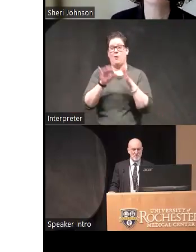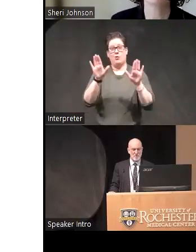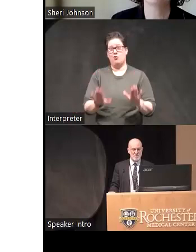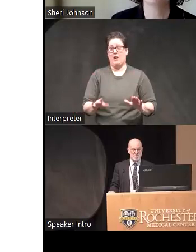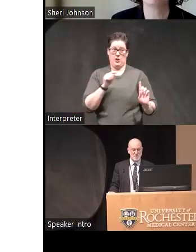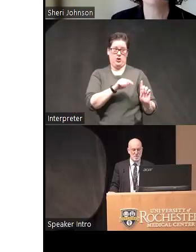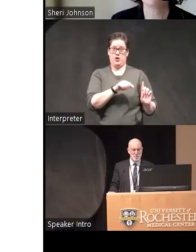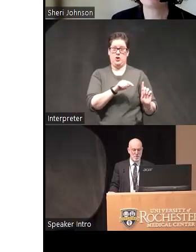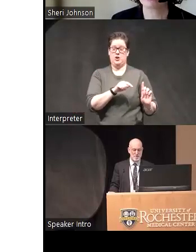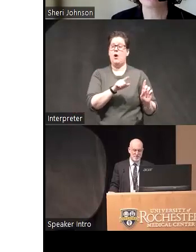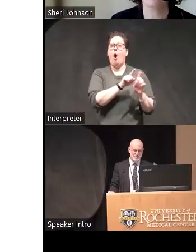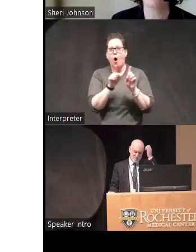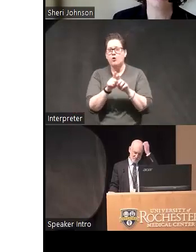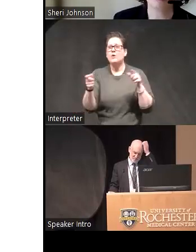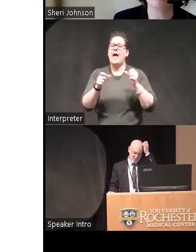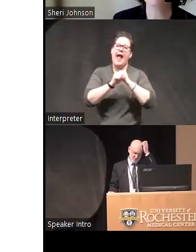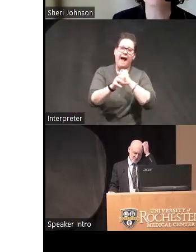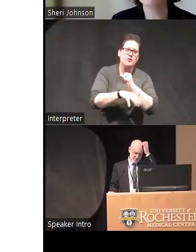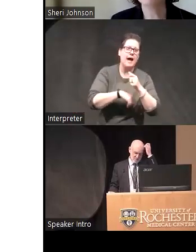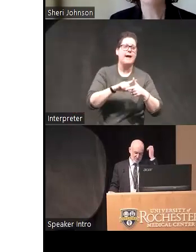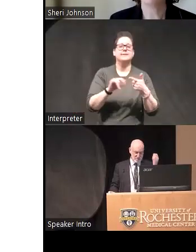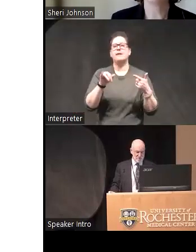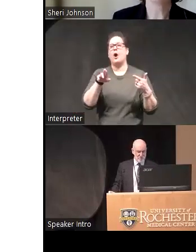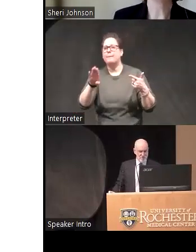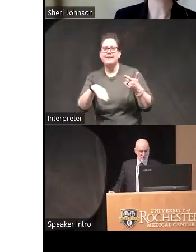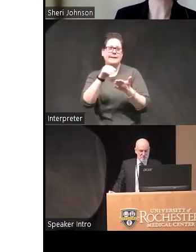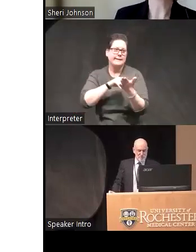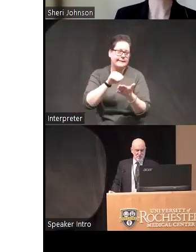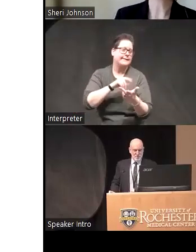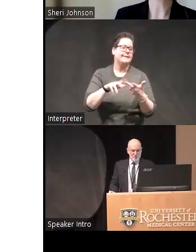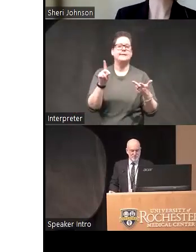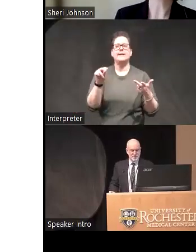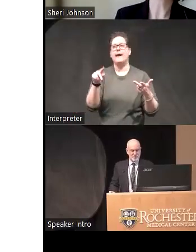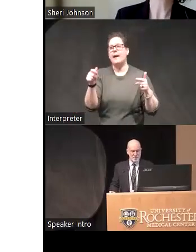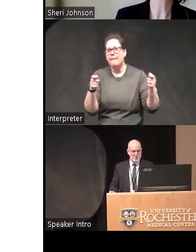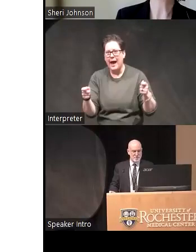was dealing with advertising and IRB and data management and all that sort of stuff too so